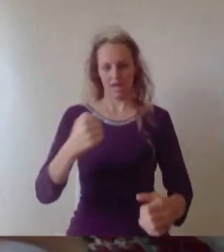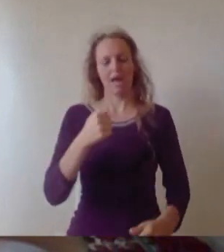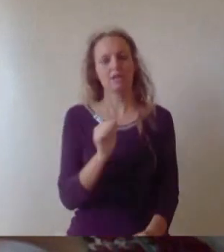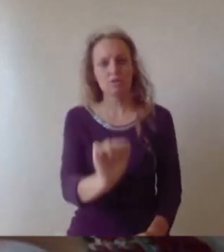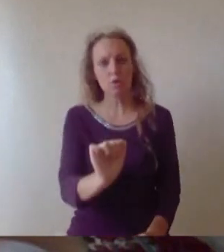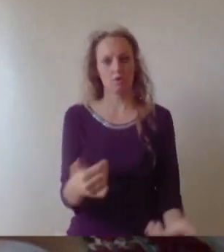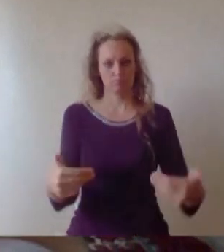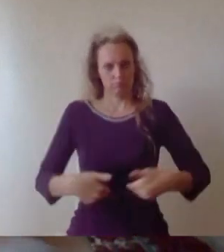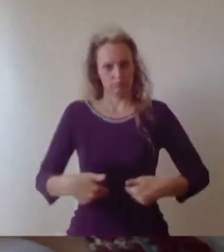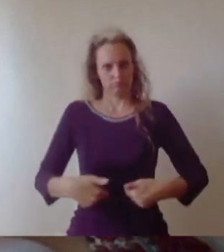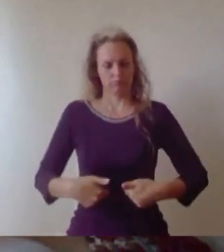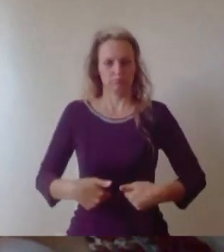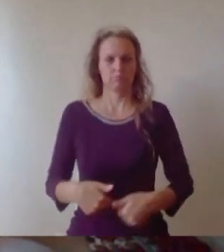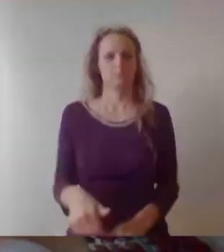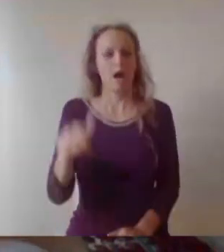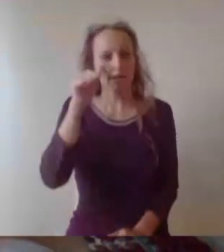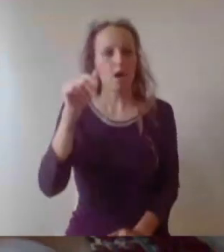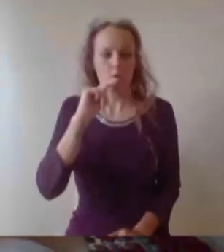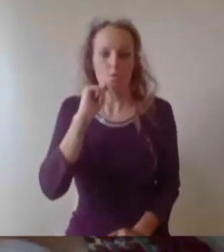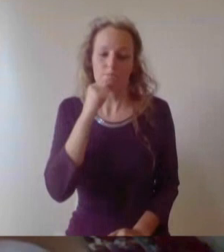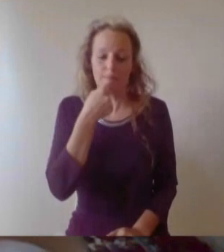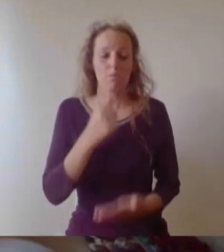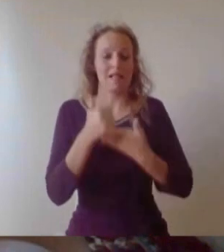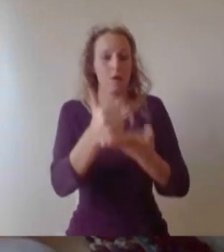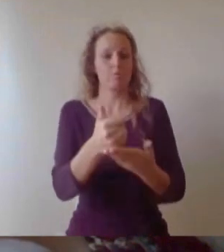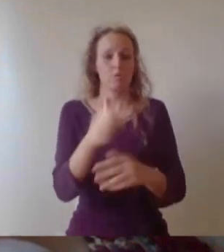well. Don't hesitate to seek advice. We all